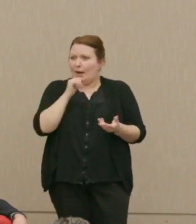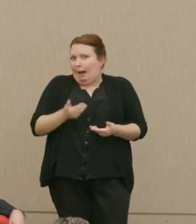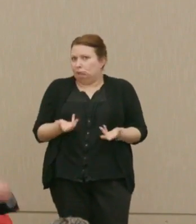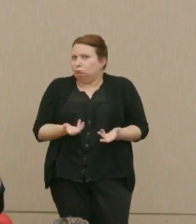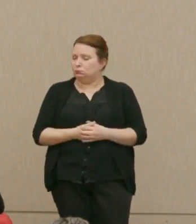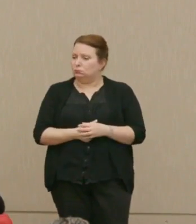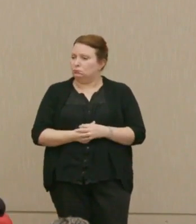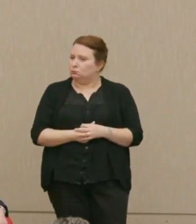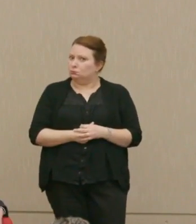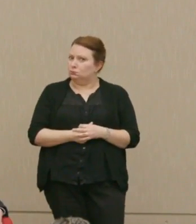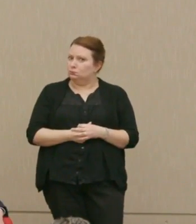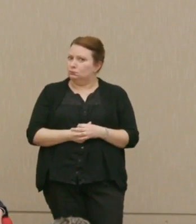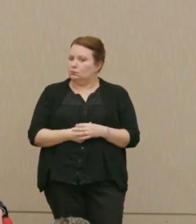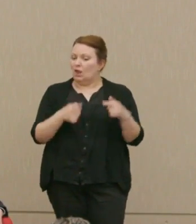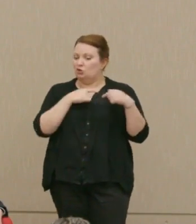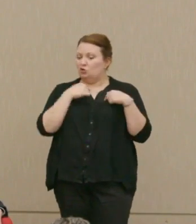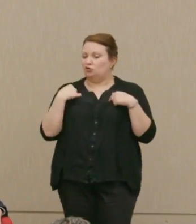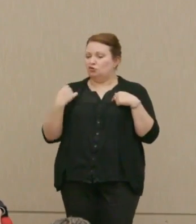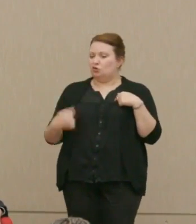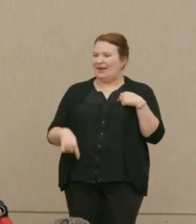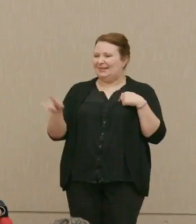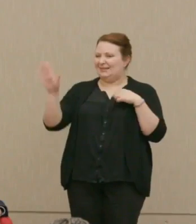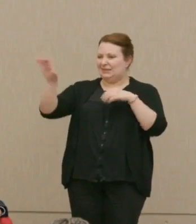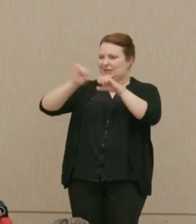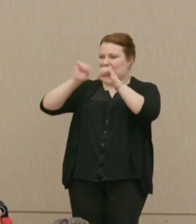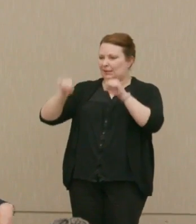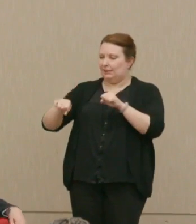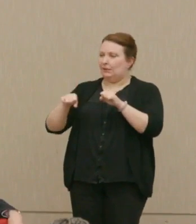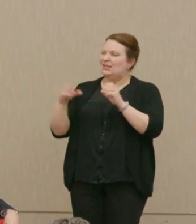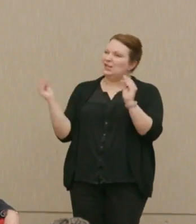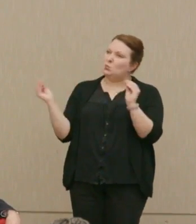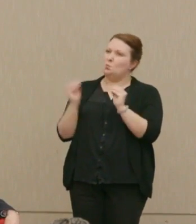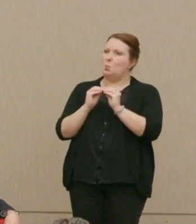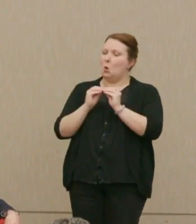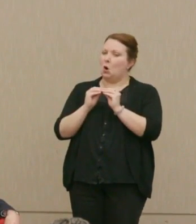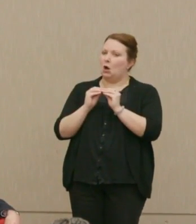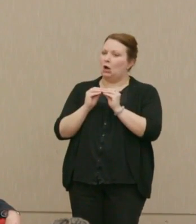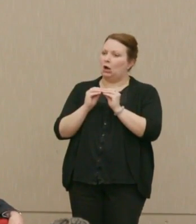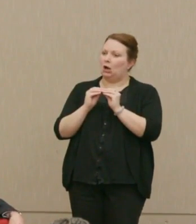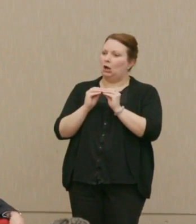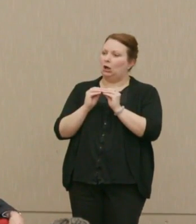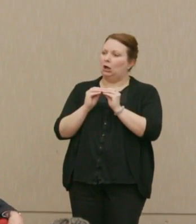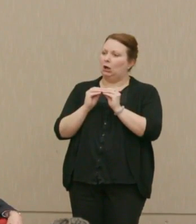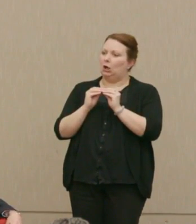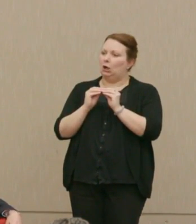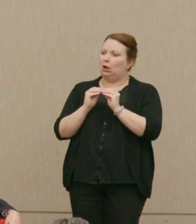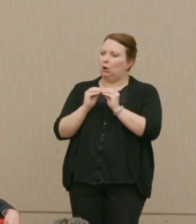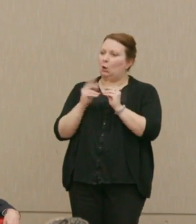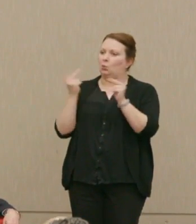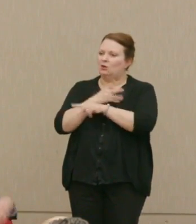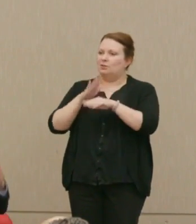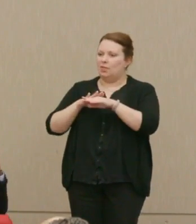of fact. The Chinese system is even more autocratic, by far, than Russia.